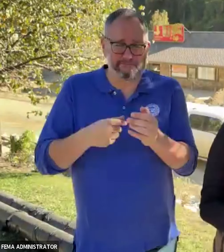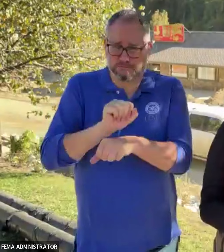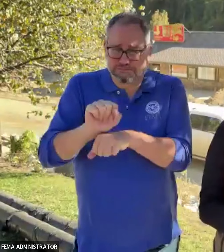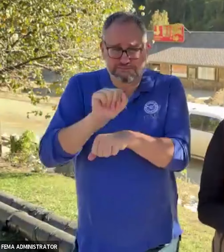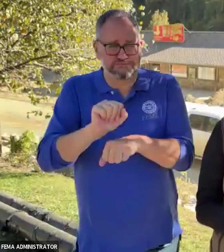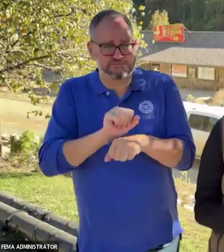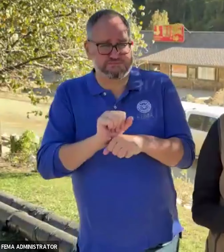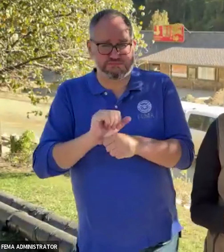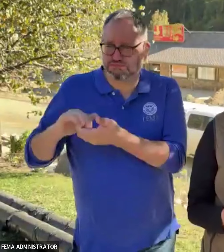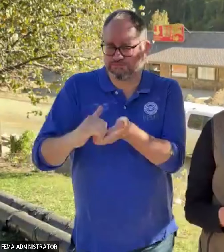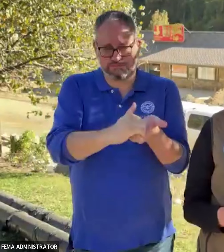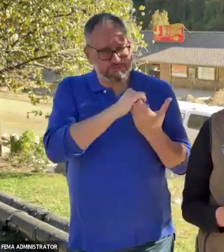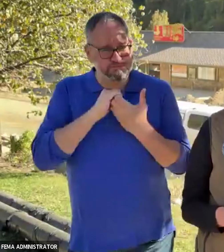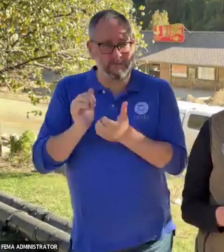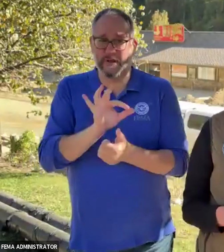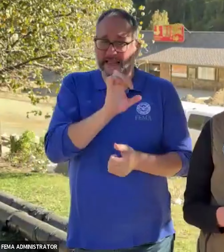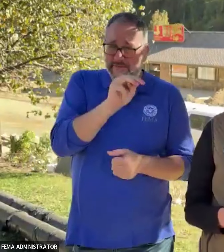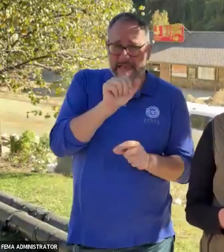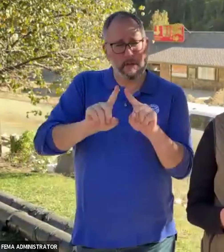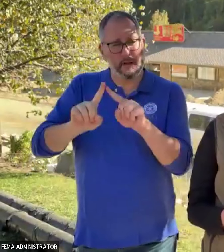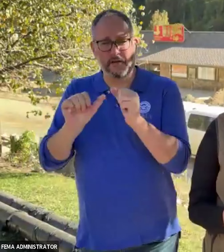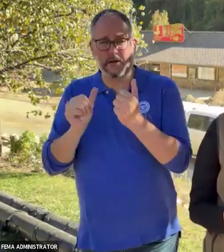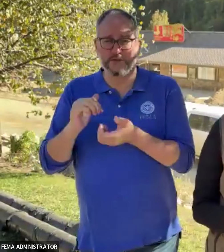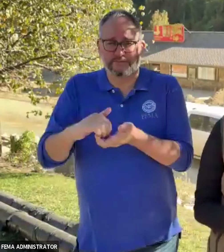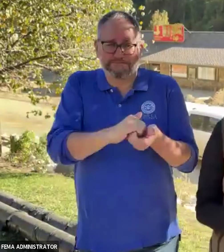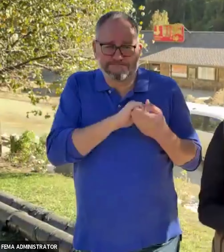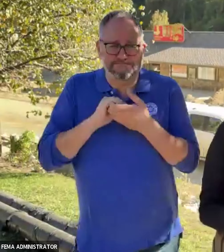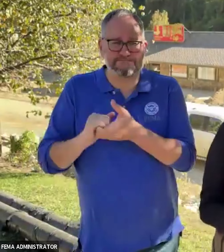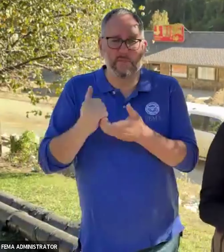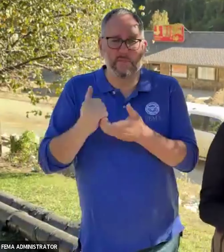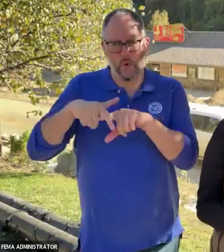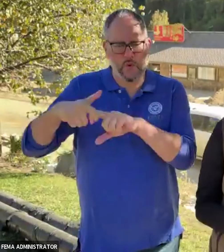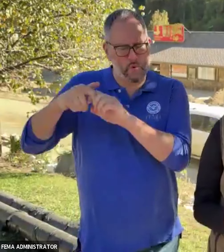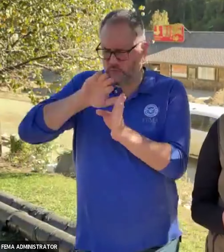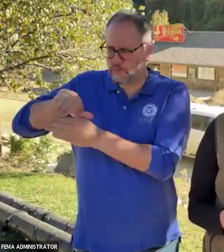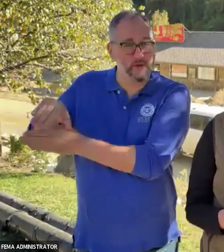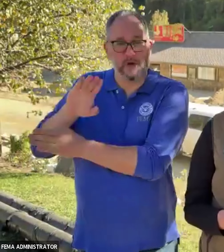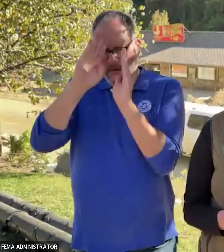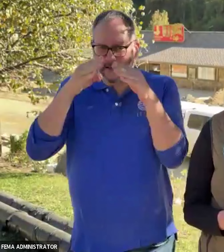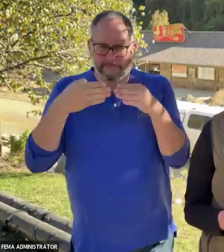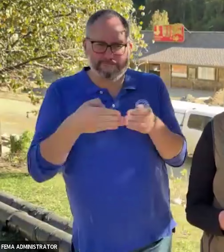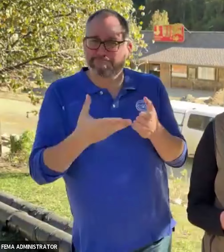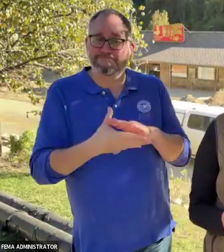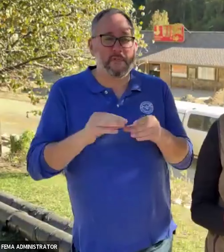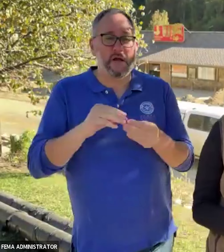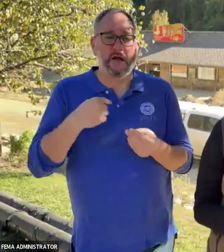But today, I just want to share some of these stories. A small bit of what I've seen in all of these communities that I've visited with.